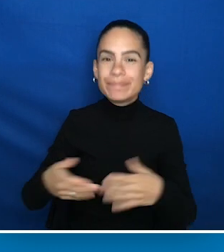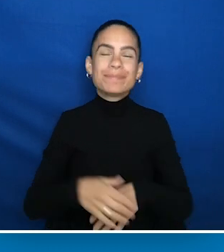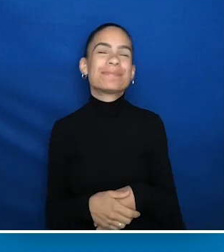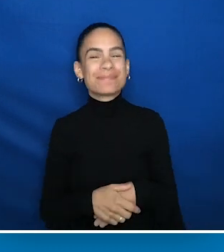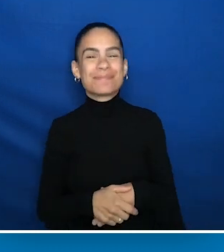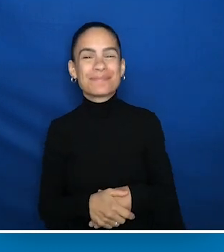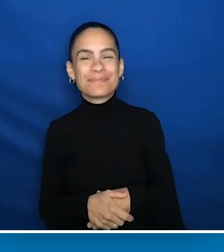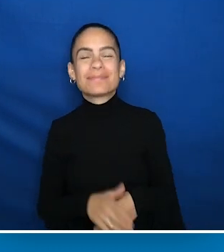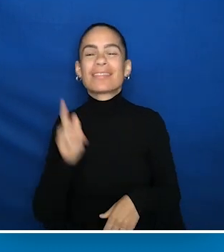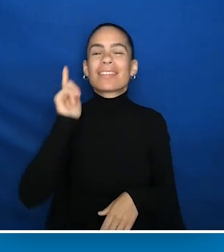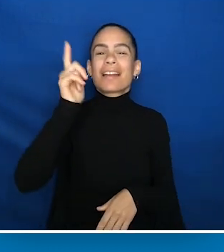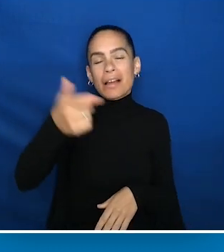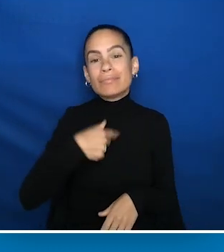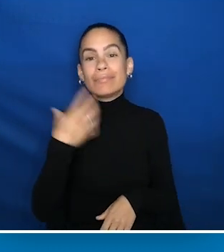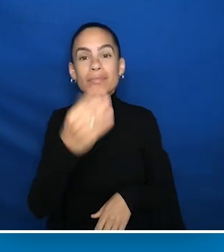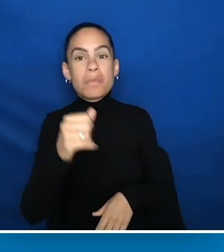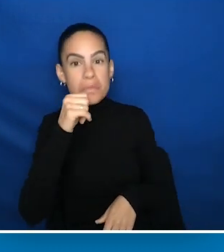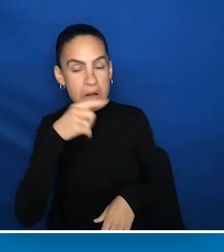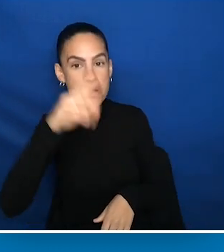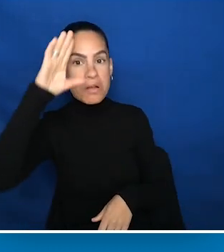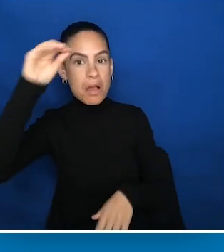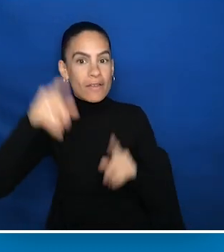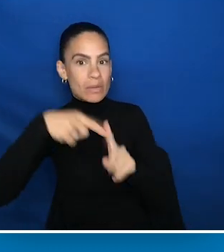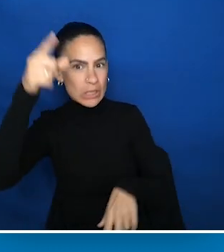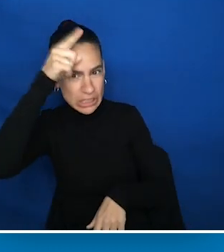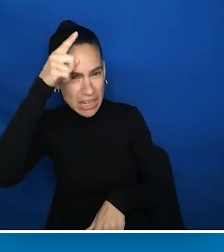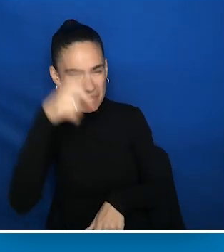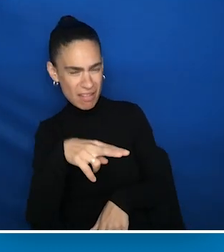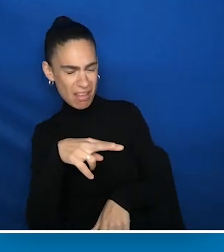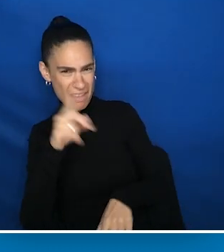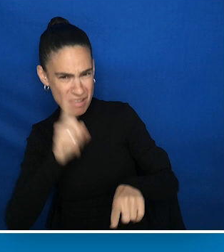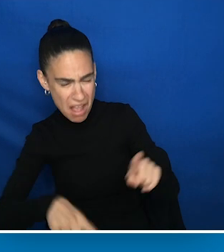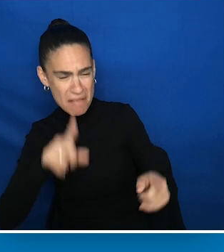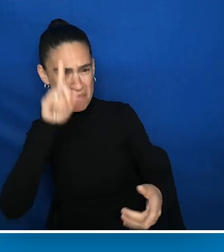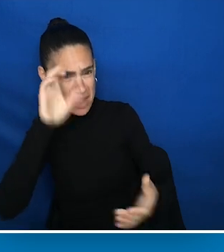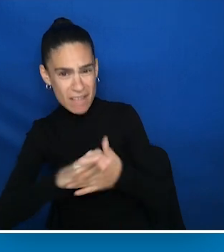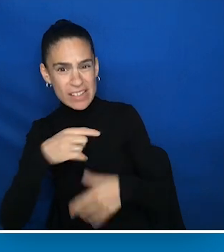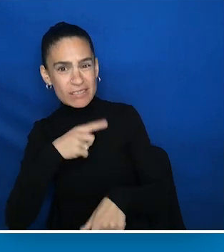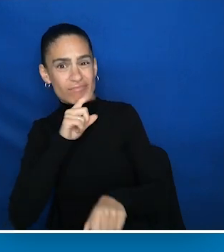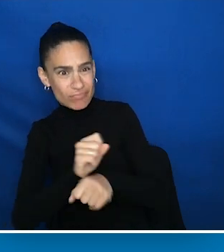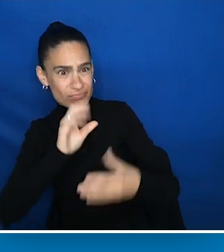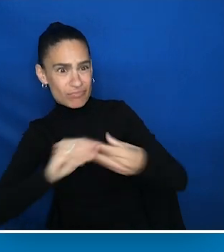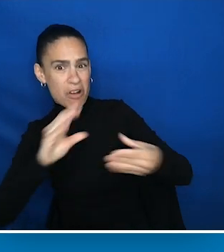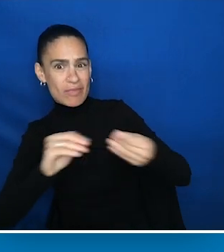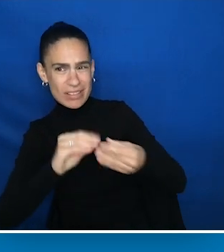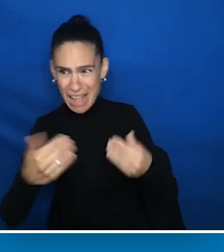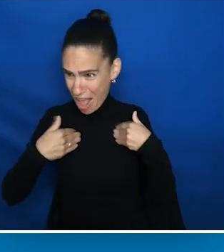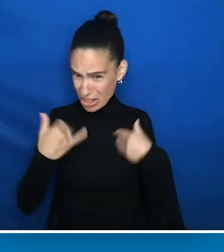with a guy from Germany, and he can't believe I'm a storyteller. "There's jobs for that?" And I go, "Yeah." And he couldn't believe there is such a thing as a storyteller.